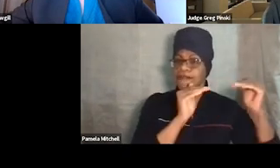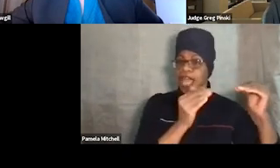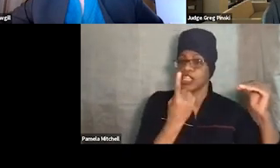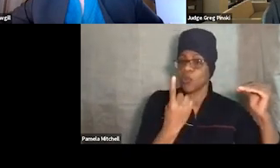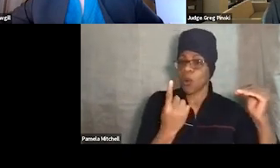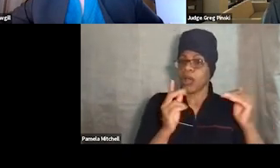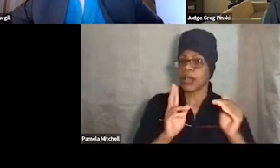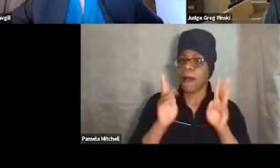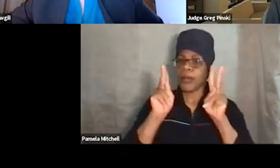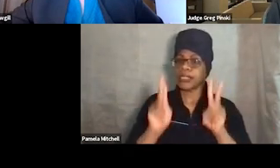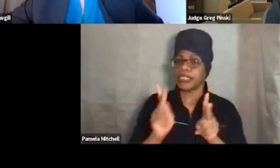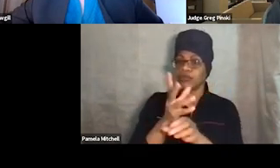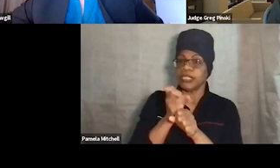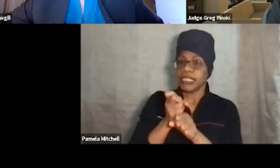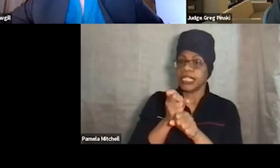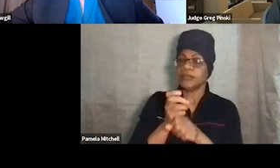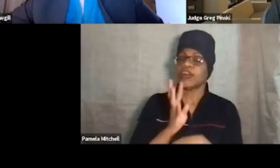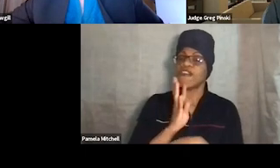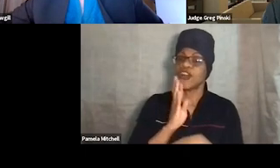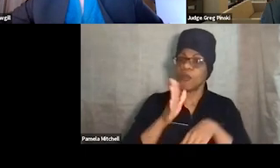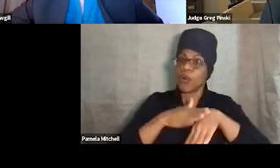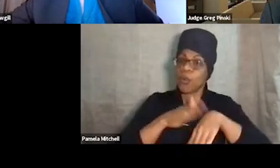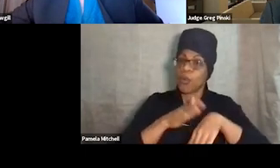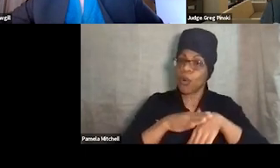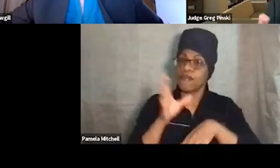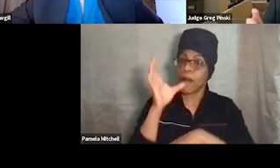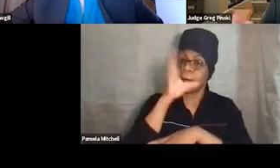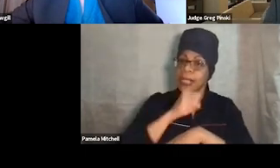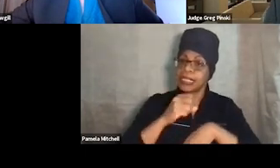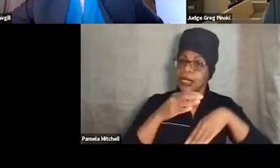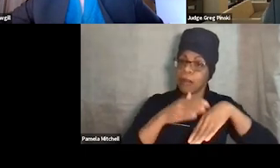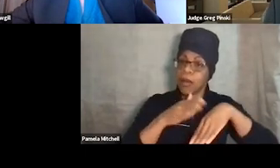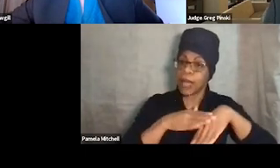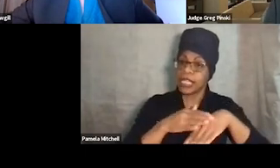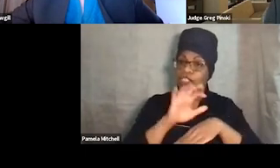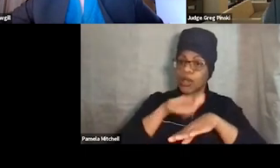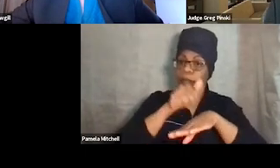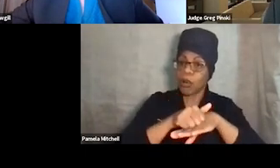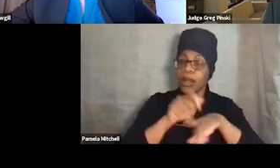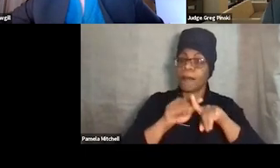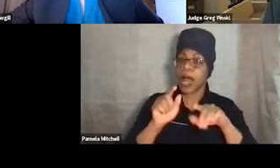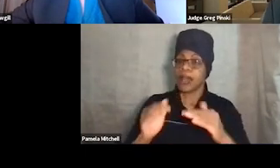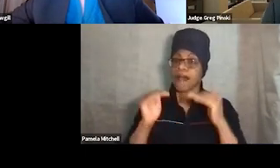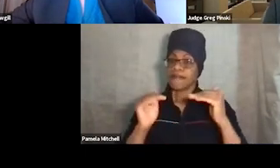receives a verbal warning for missing a probation appointment, whereas a phase five participant in the same week